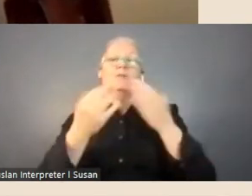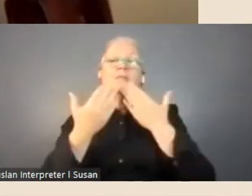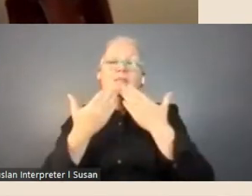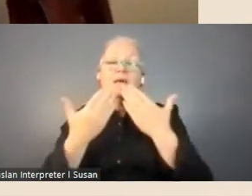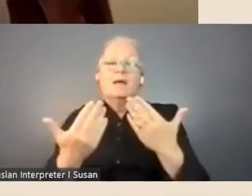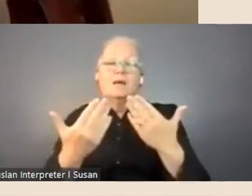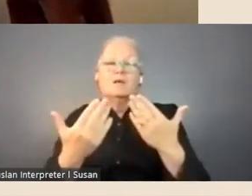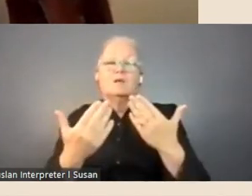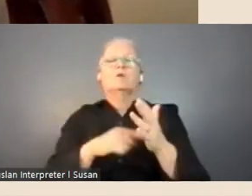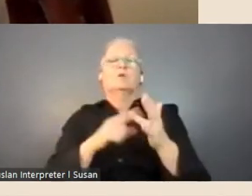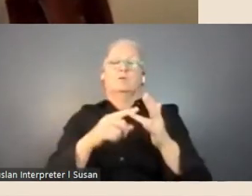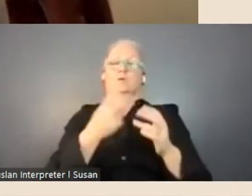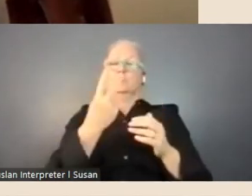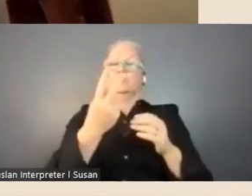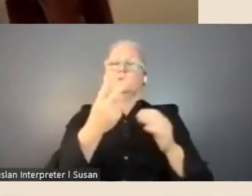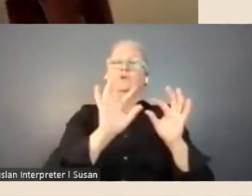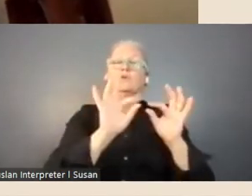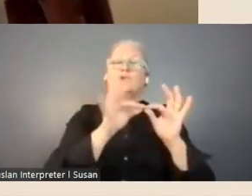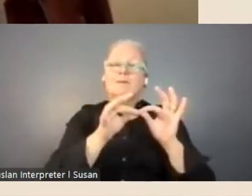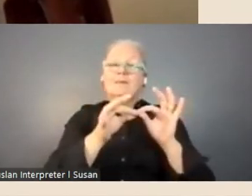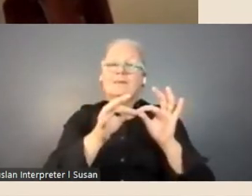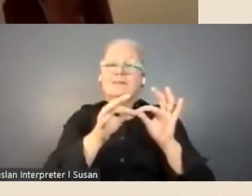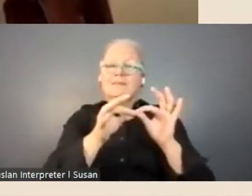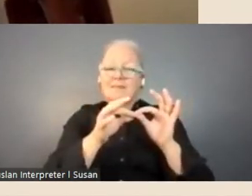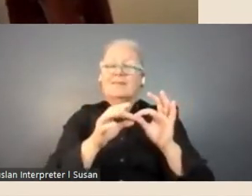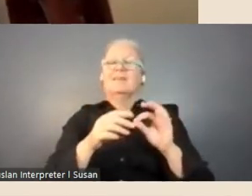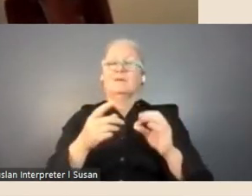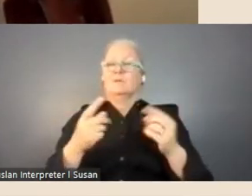for being here tonight and,